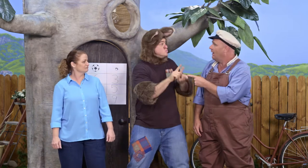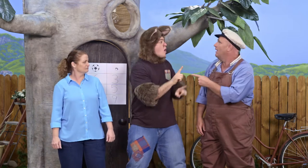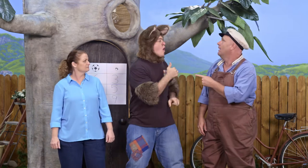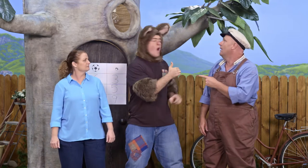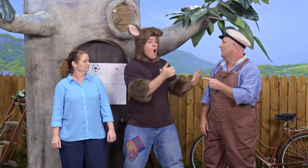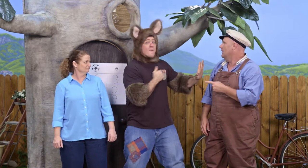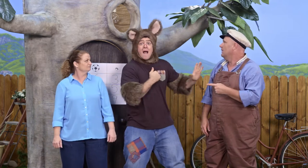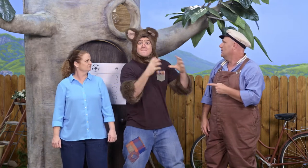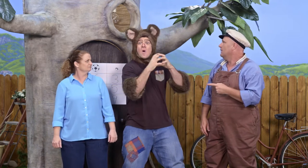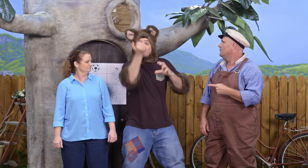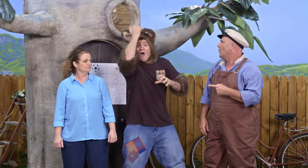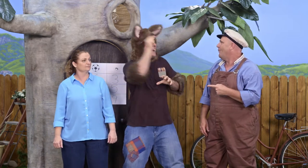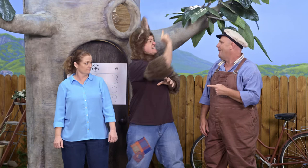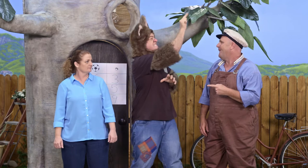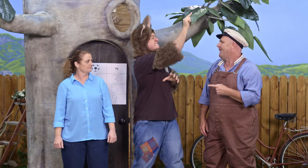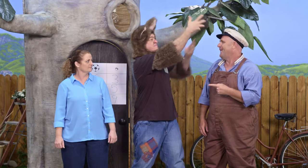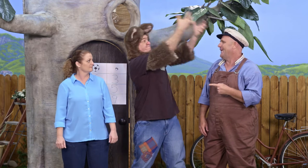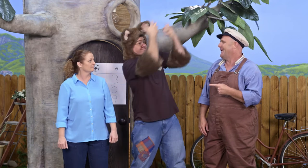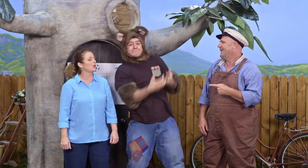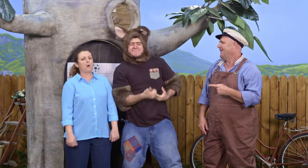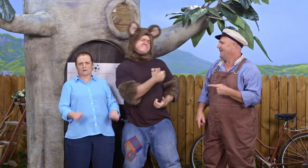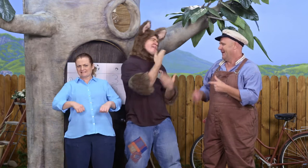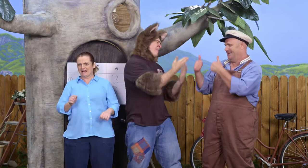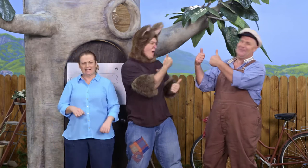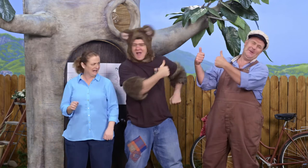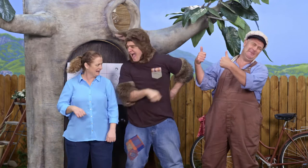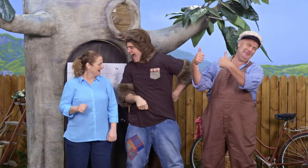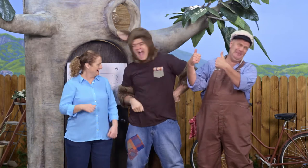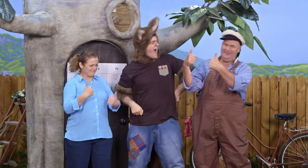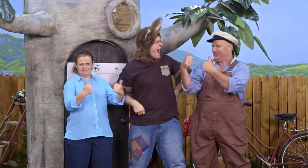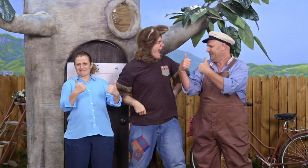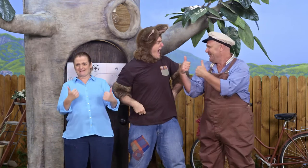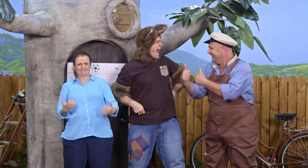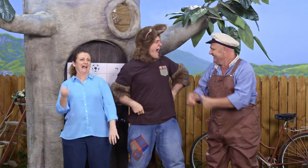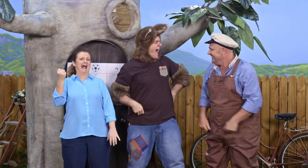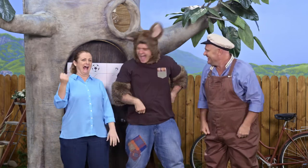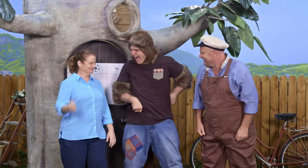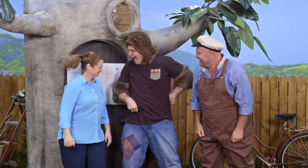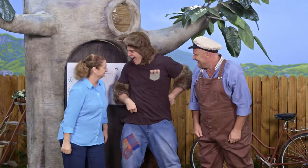And even better, you helped me get my soccer ball down from the roof. Oh, yes, he's finally found it!